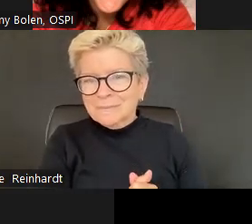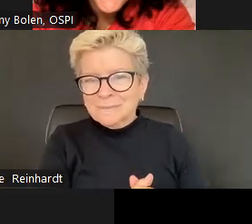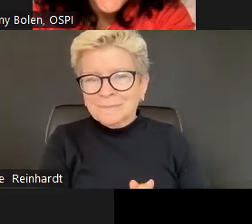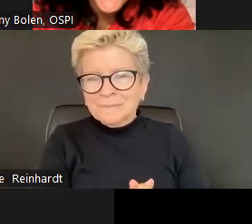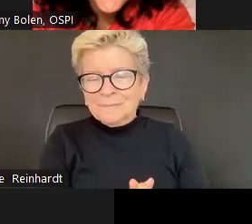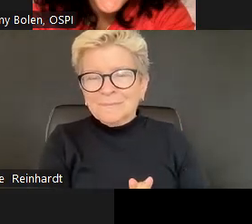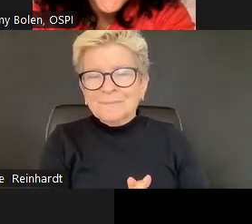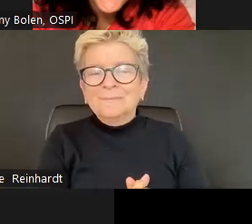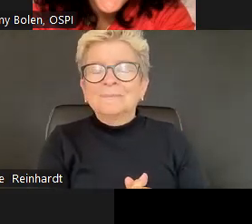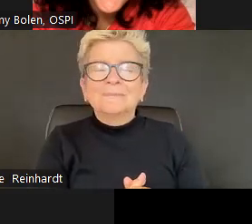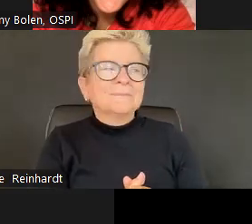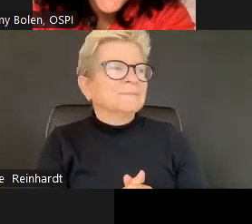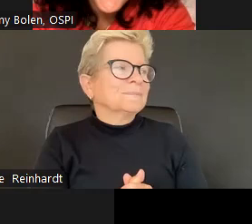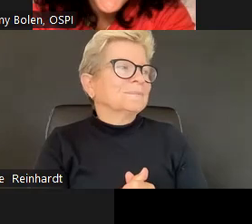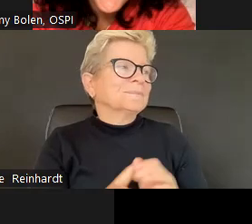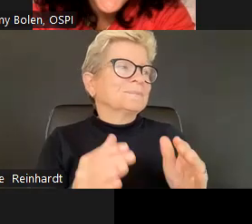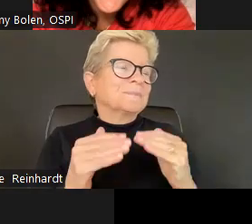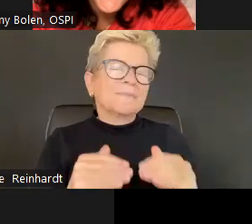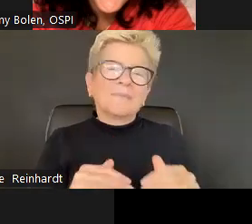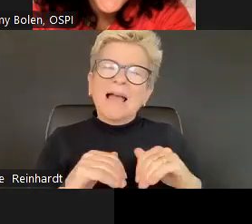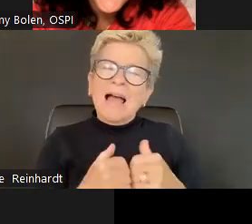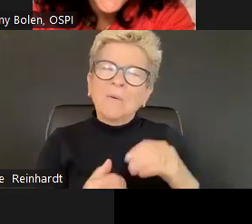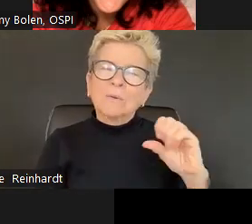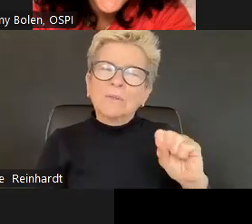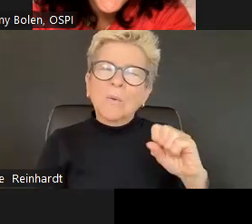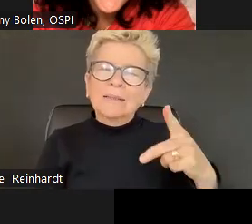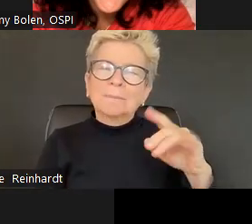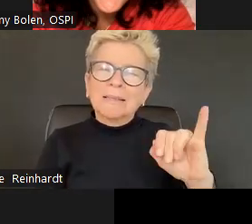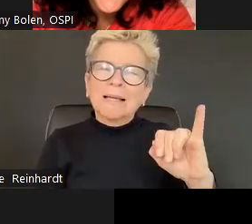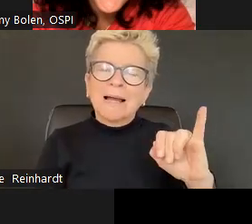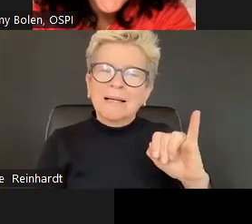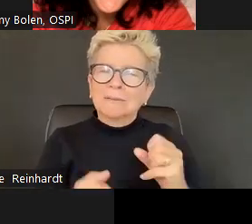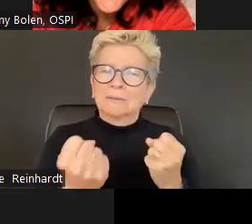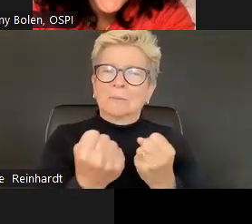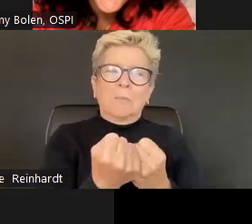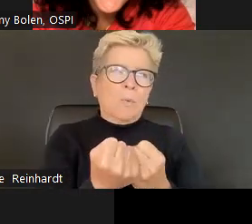Alright.